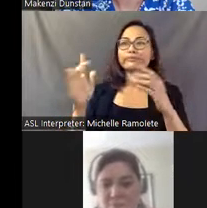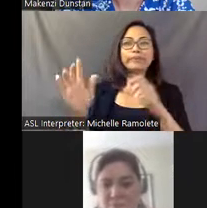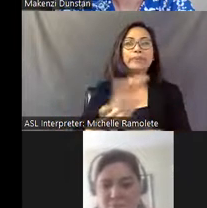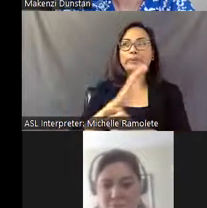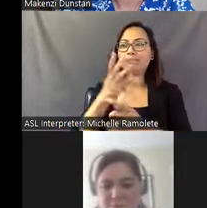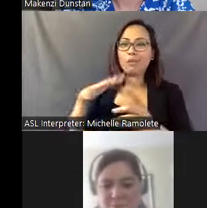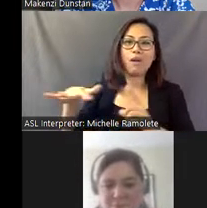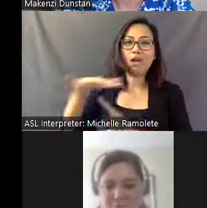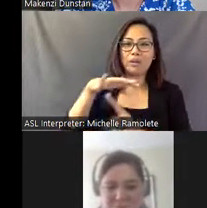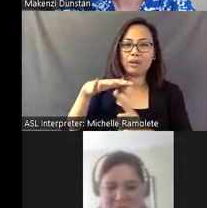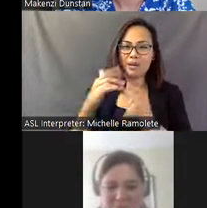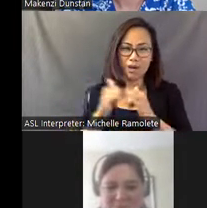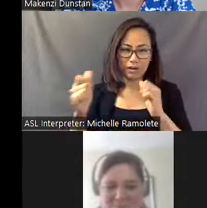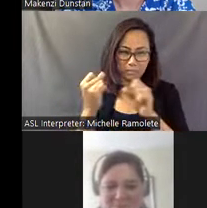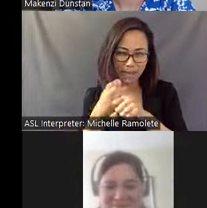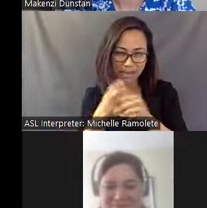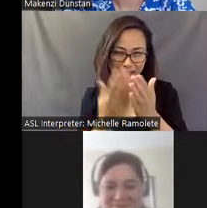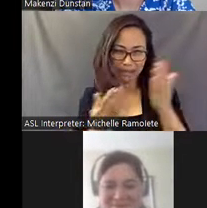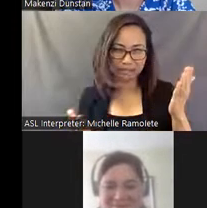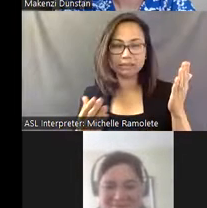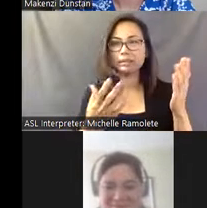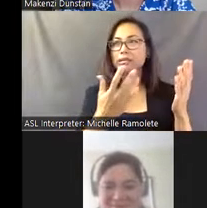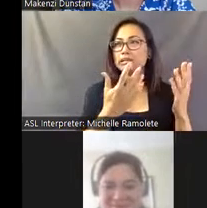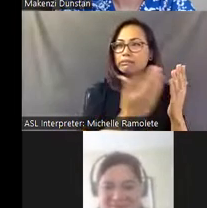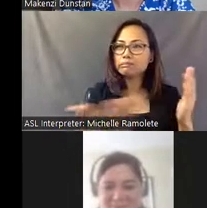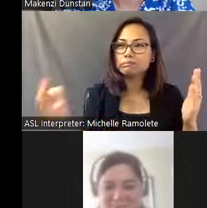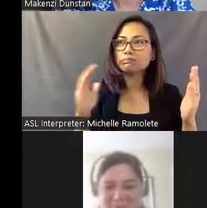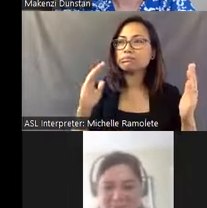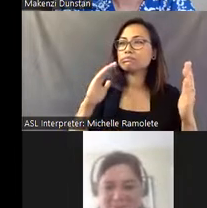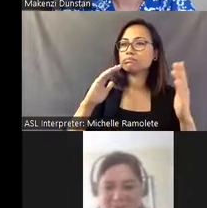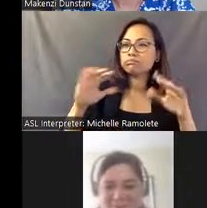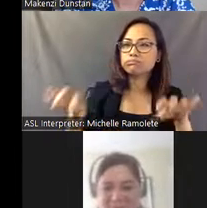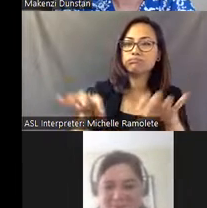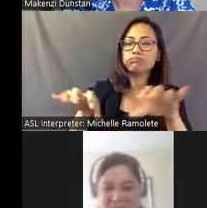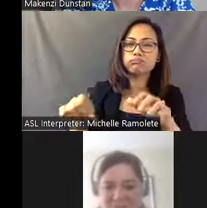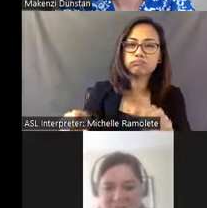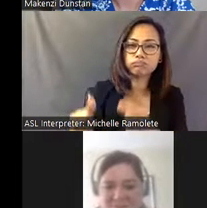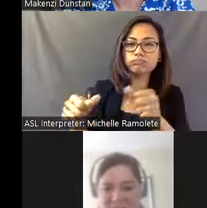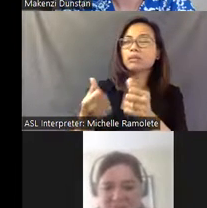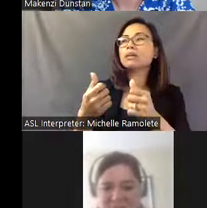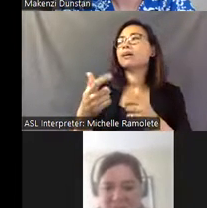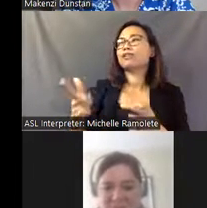he constructed things, but the other part was, you know, I think he realized that he,